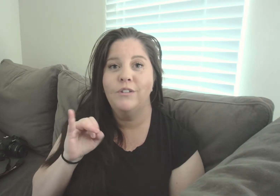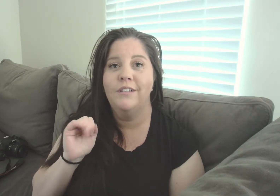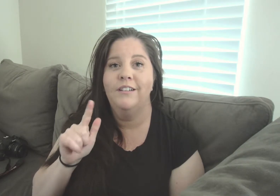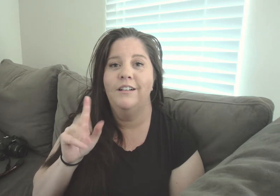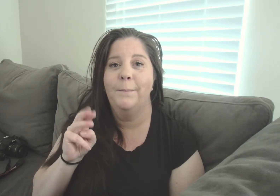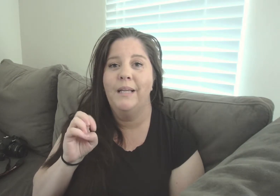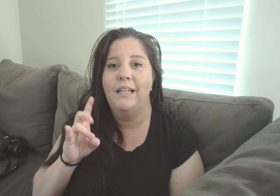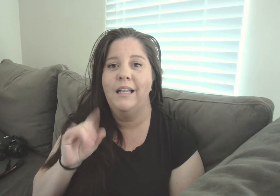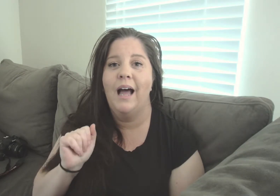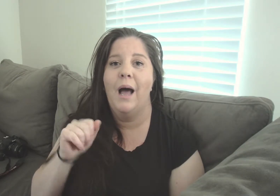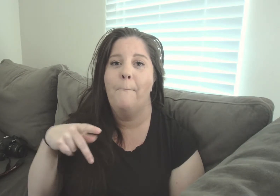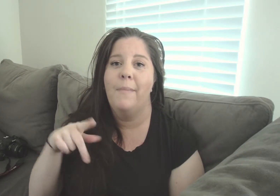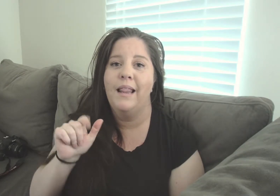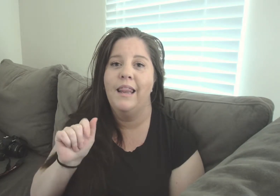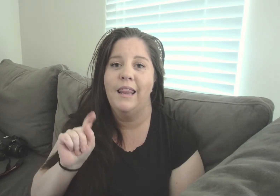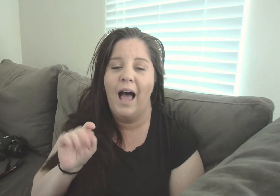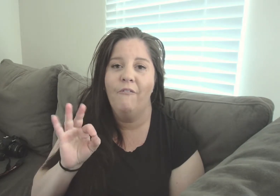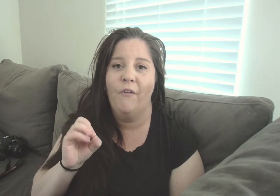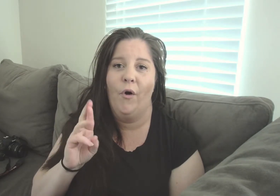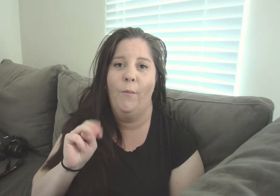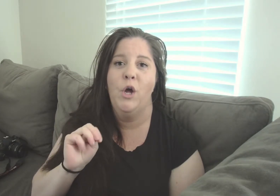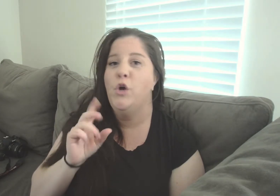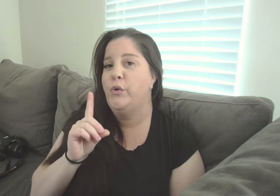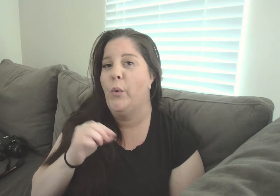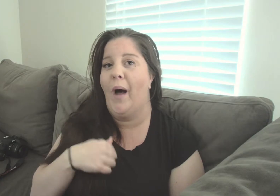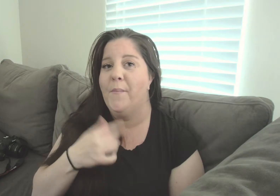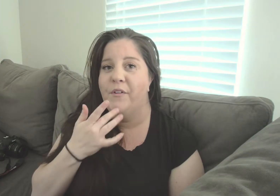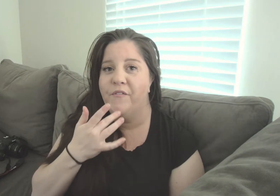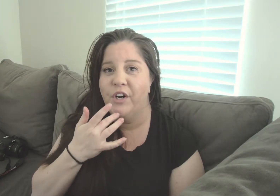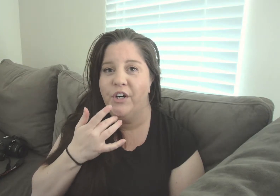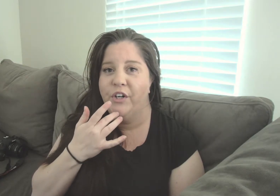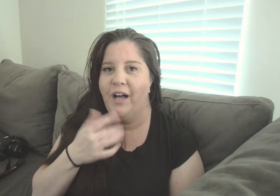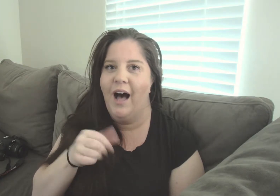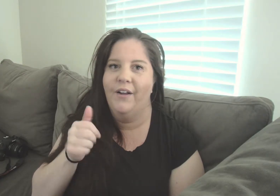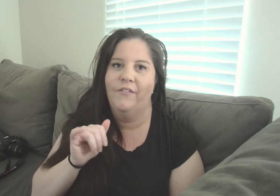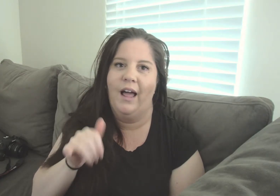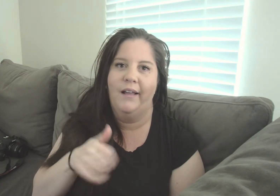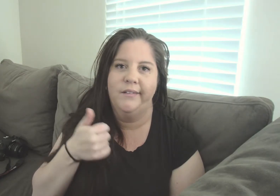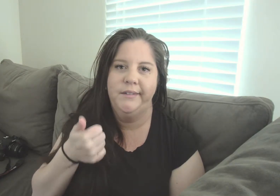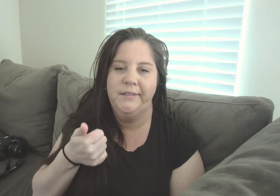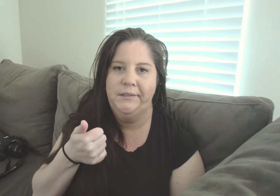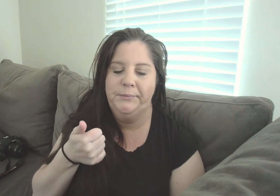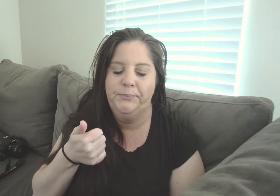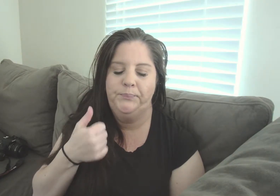Social media platform do I prefer out of like